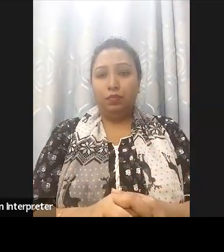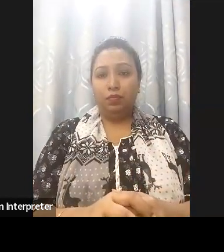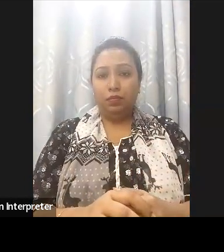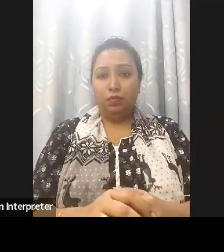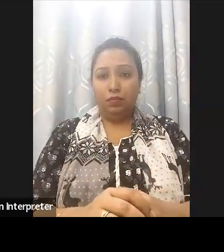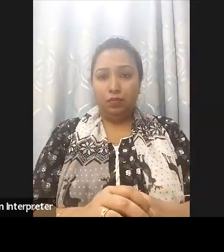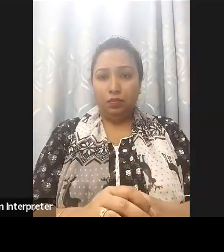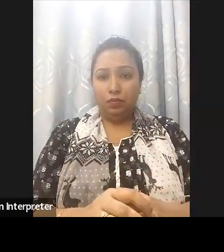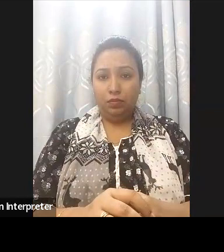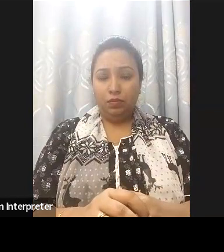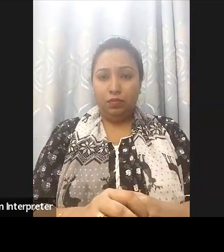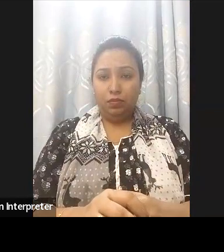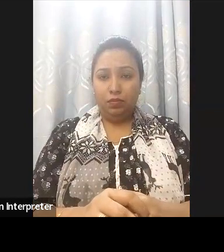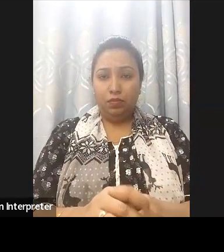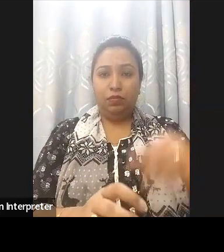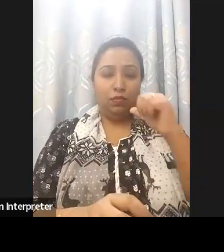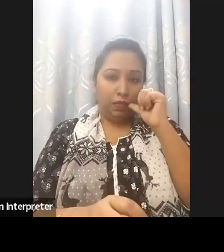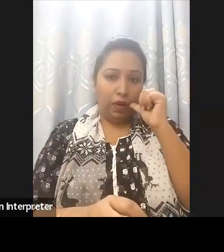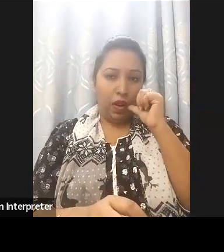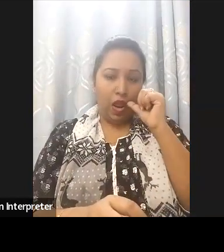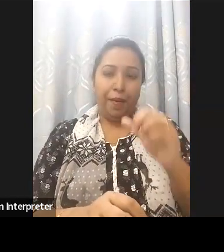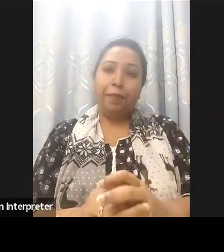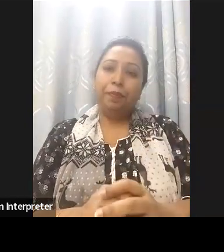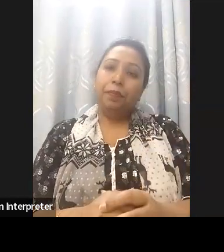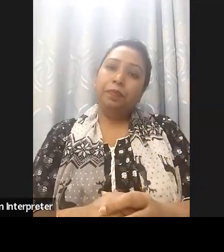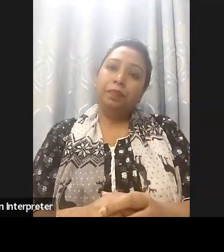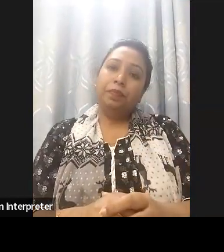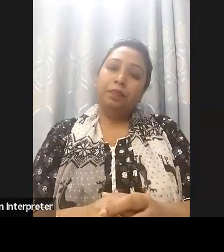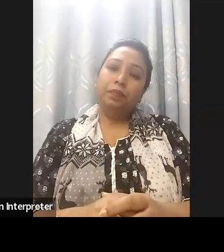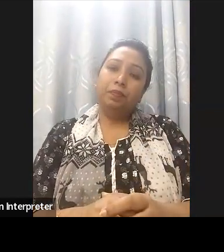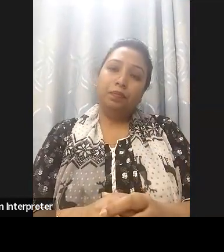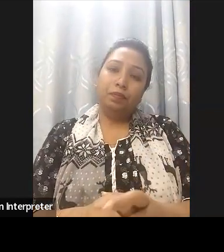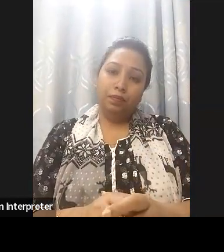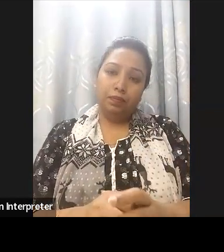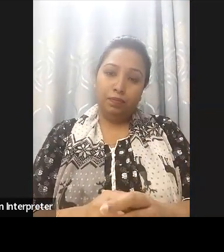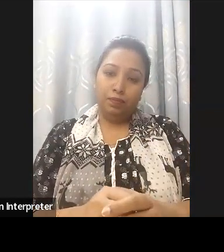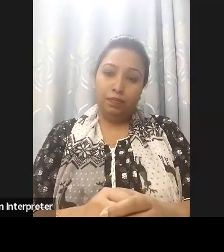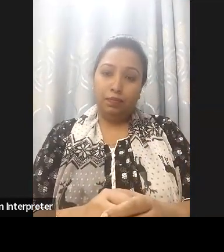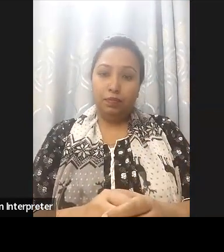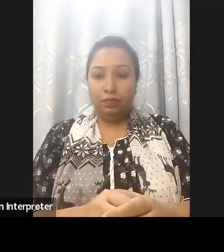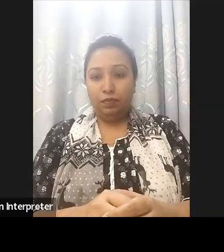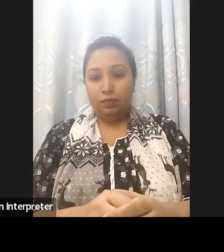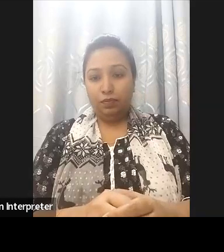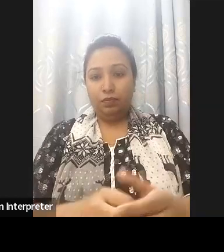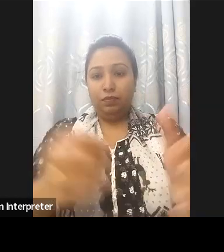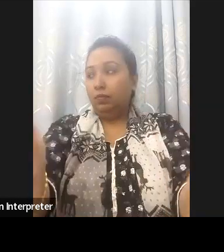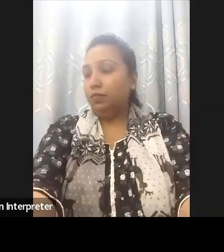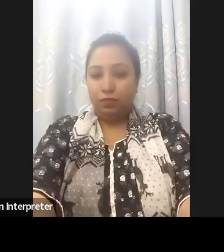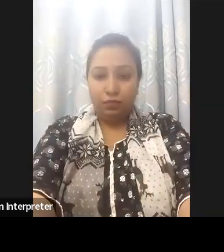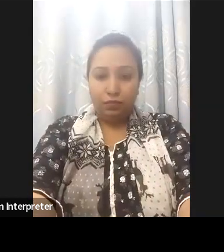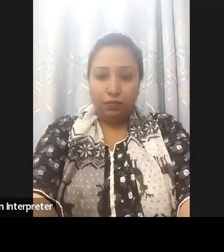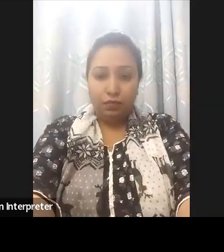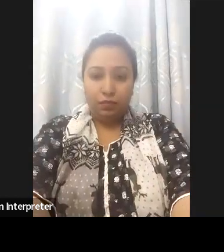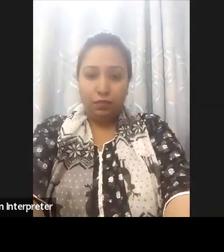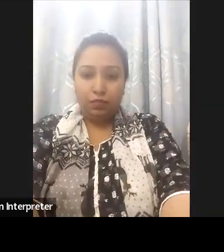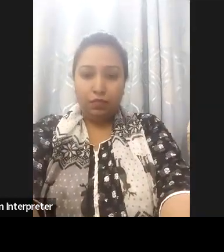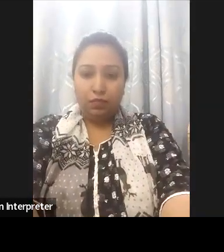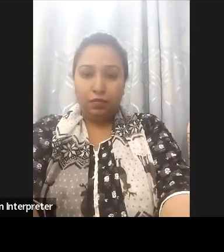peer-development Economic Development countries and again 93 percent in terms of implementation.